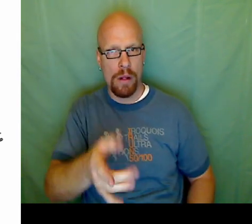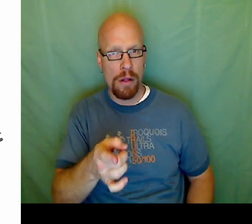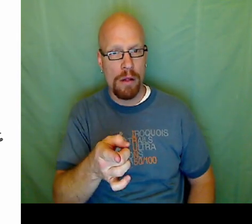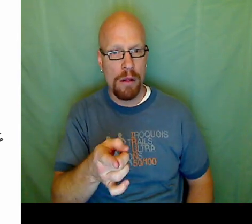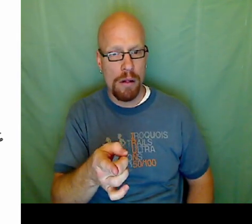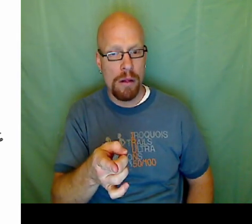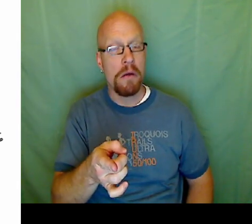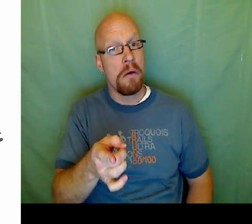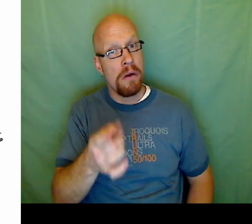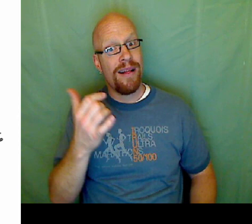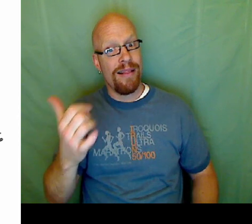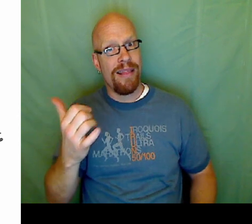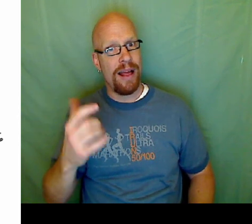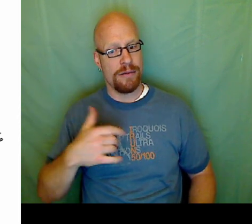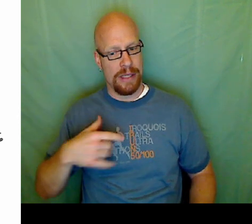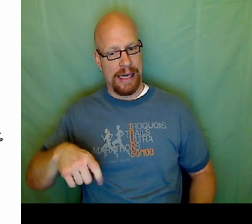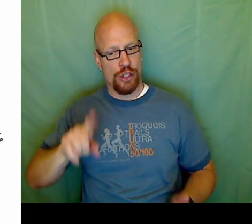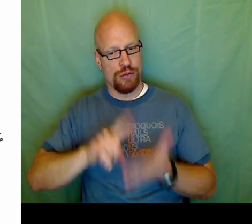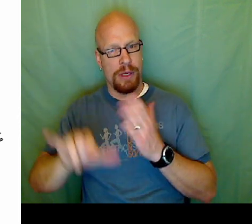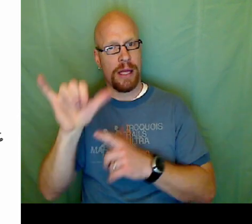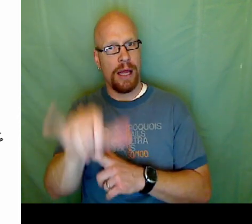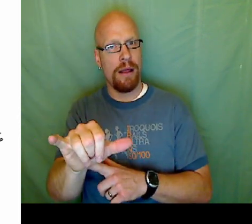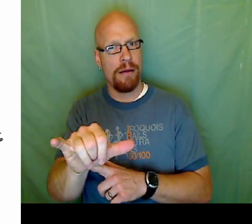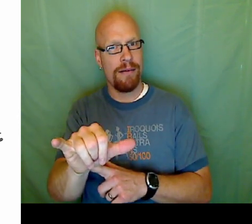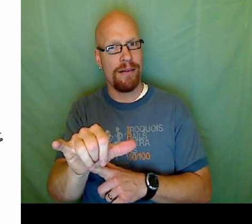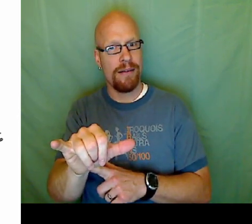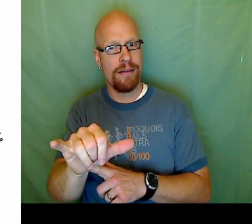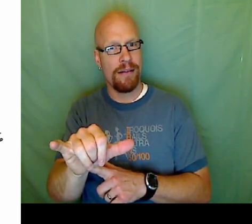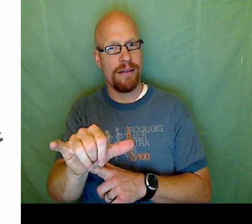7 equals 7 and 18 equals 18.